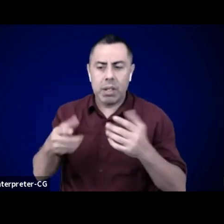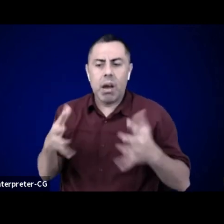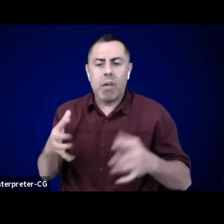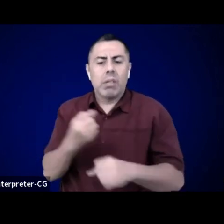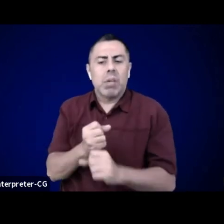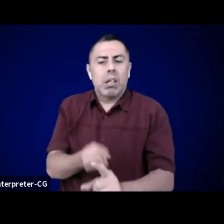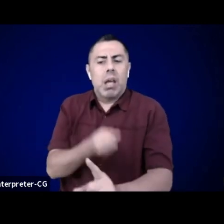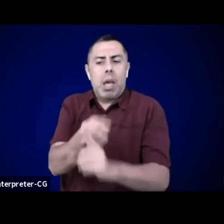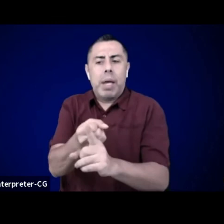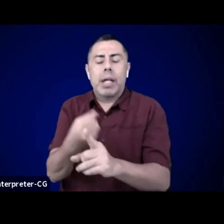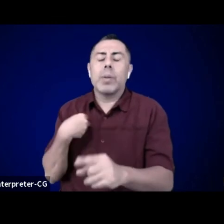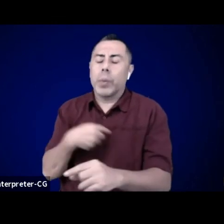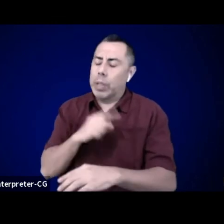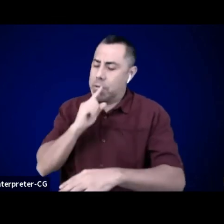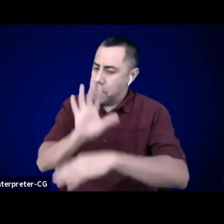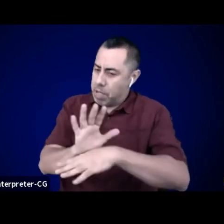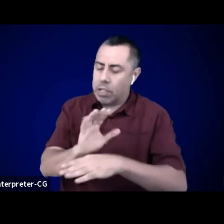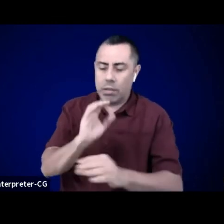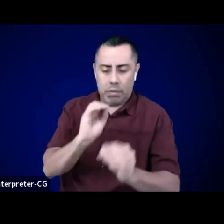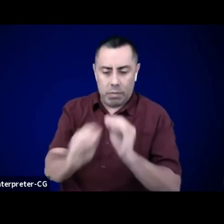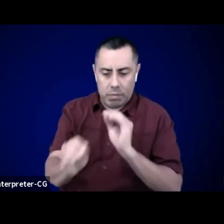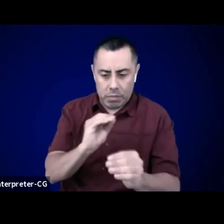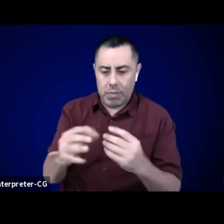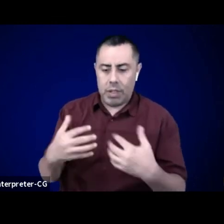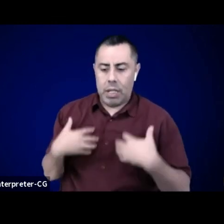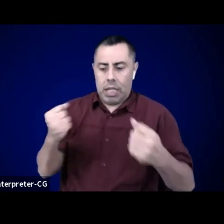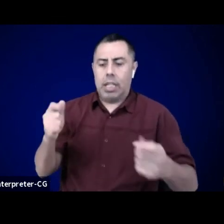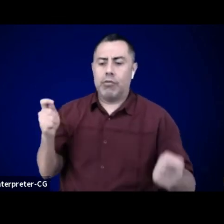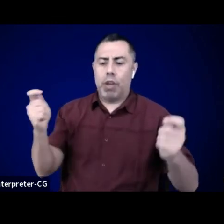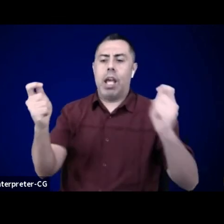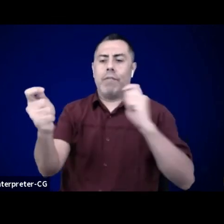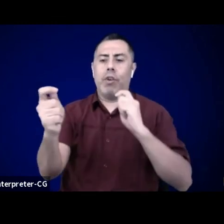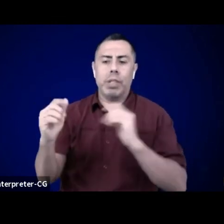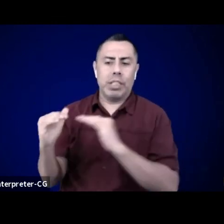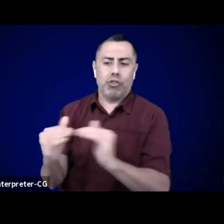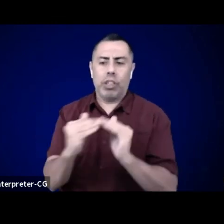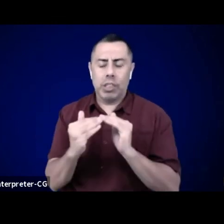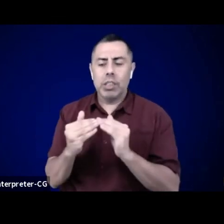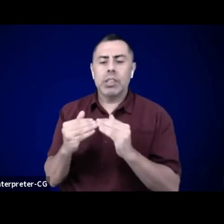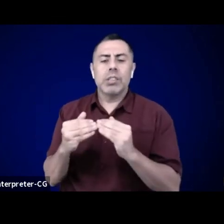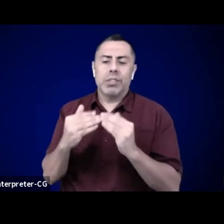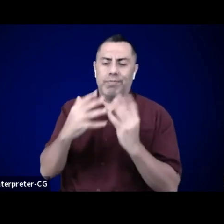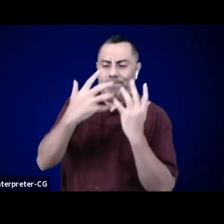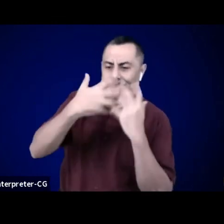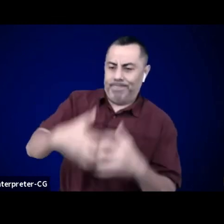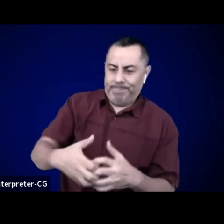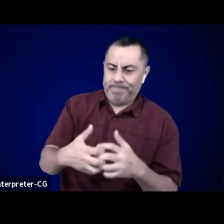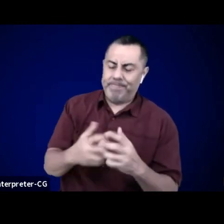(speaks in indigenous language) Thank you very much for your apology.